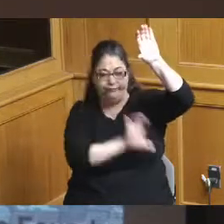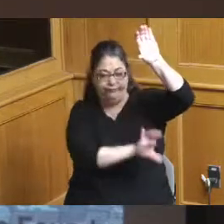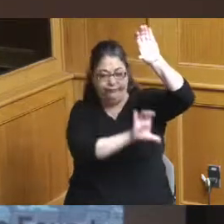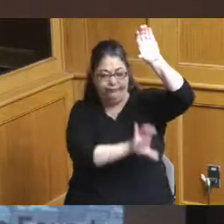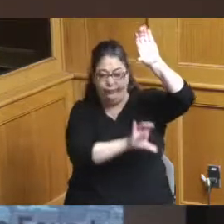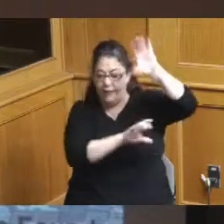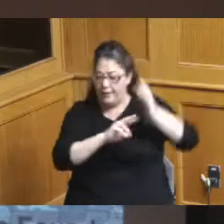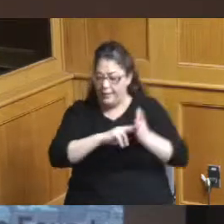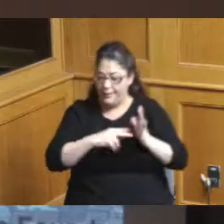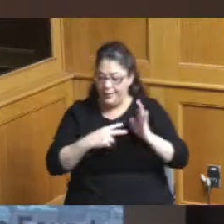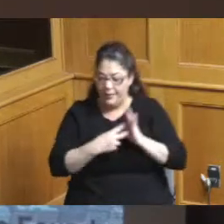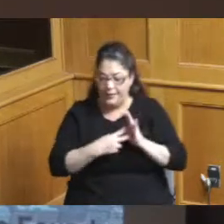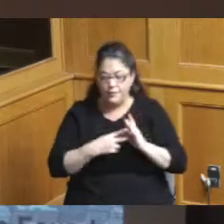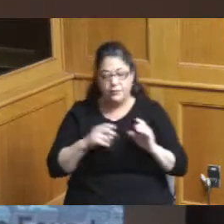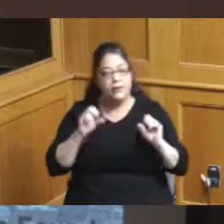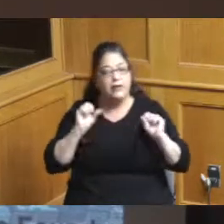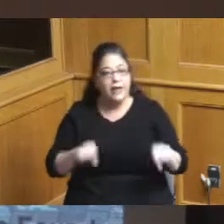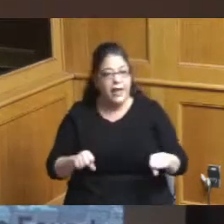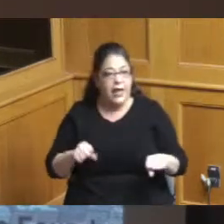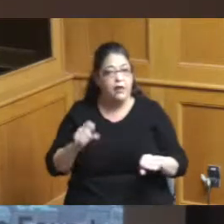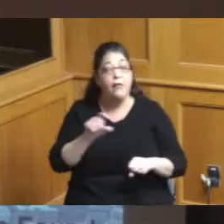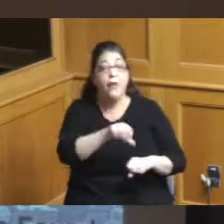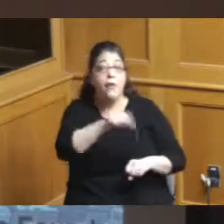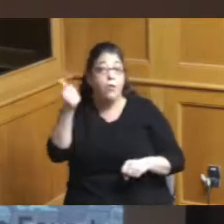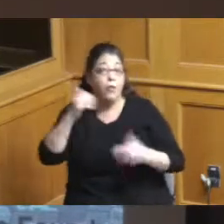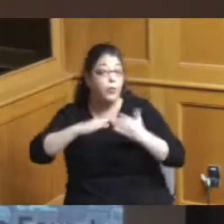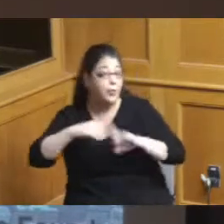an opportunity that few communities have and that is to control